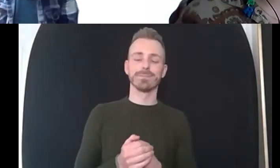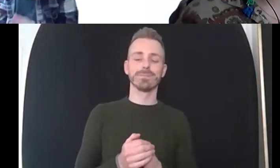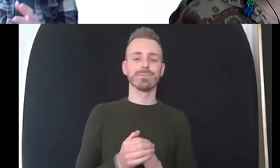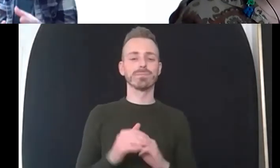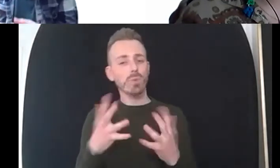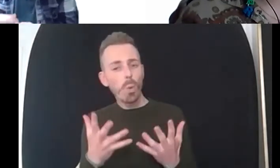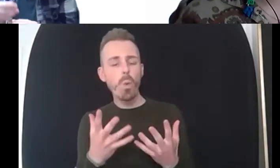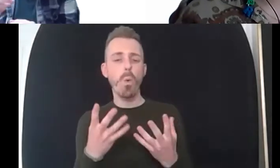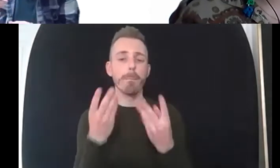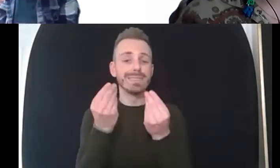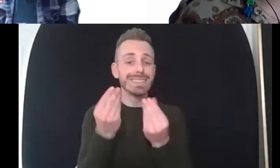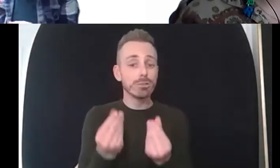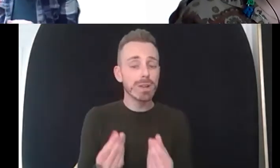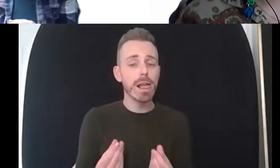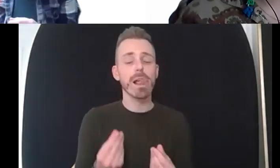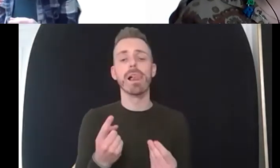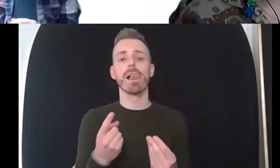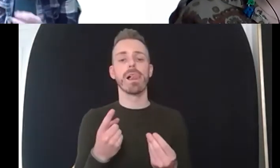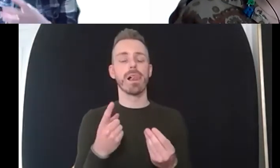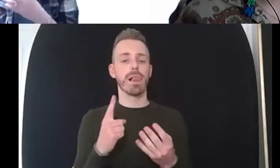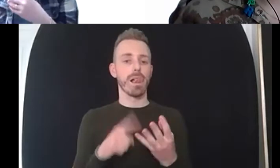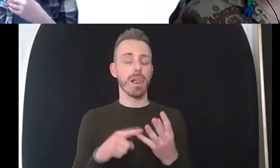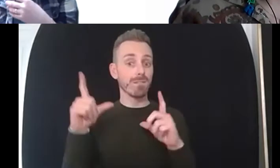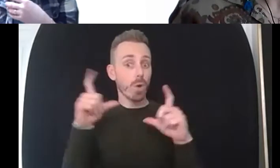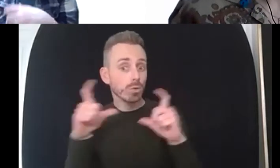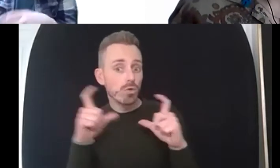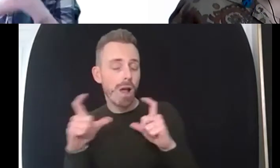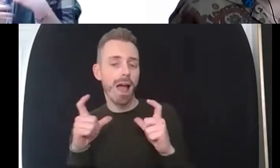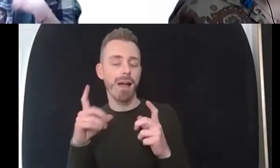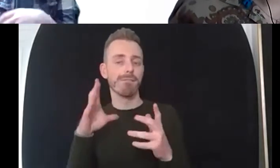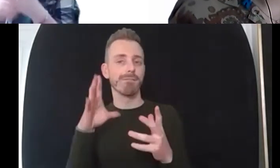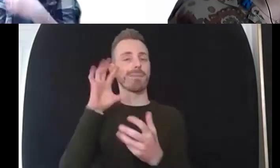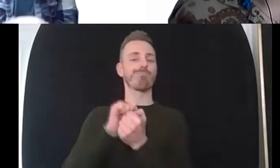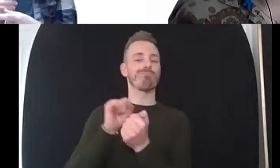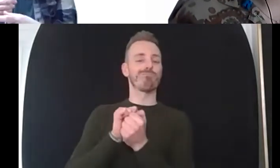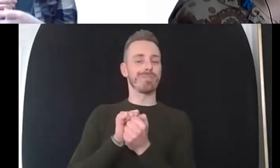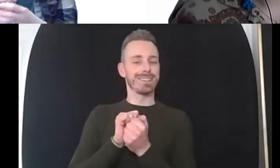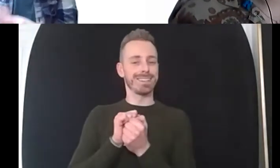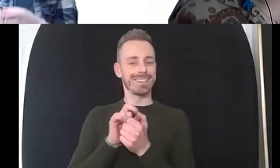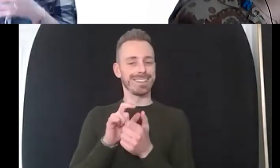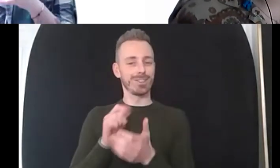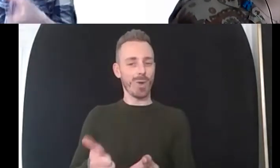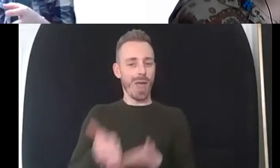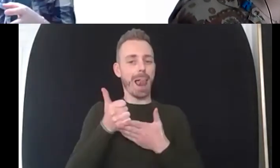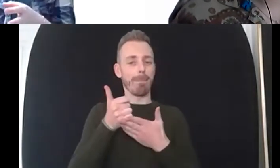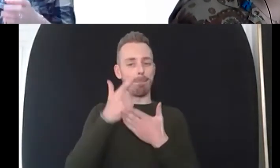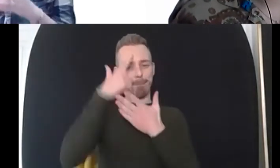a photograph or um something that kind of focuses in the senses in terms of a safe place or a